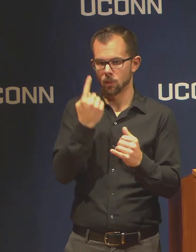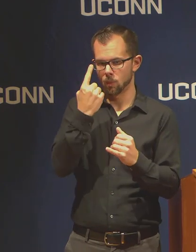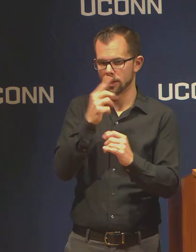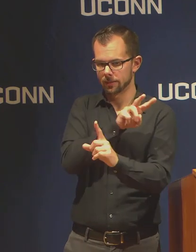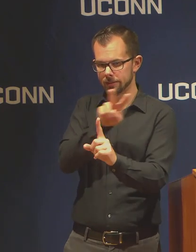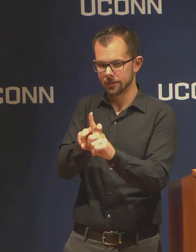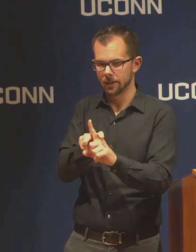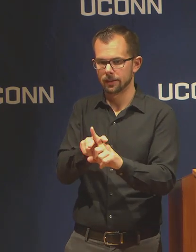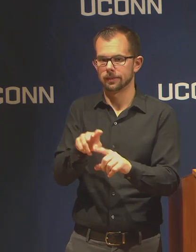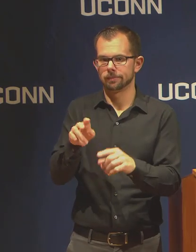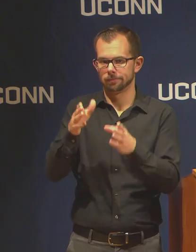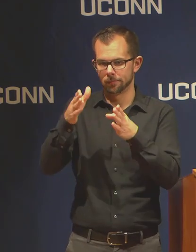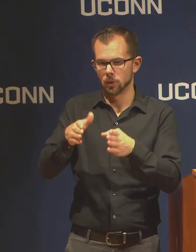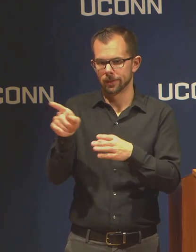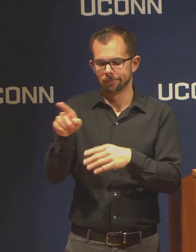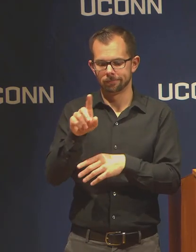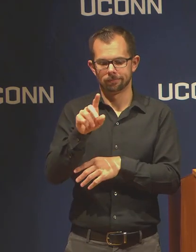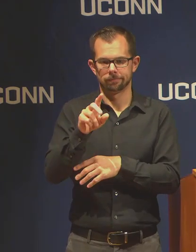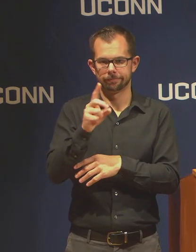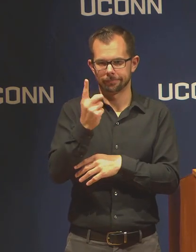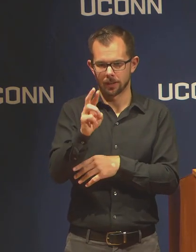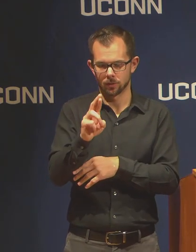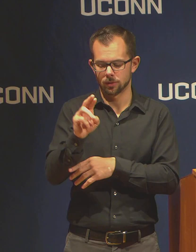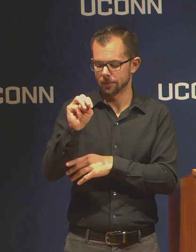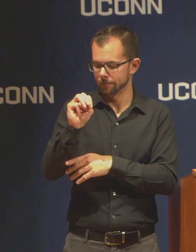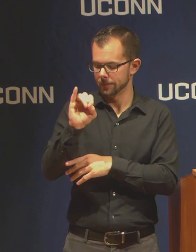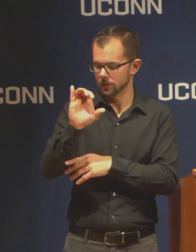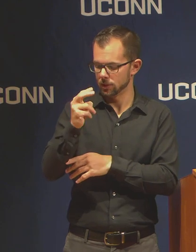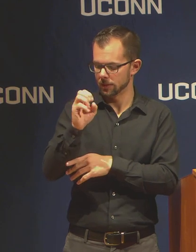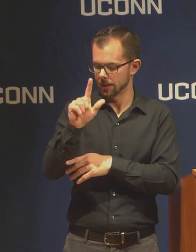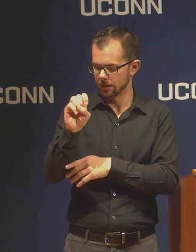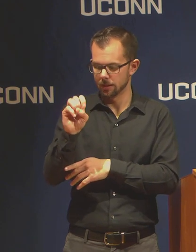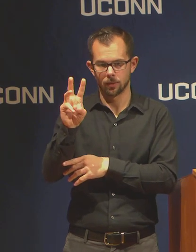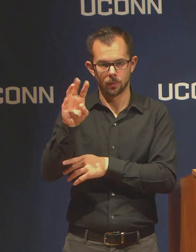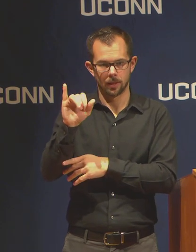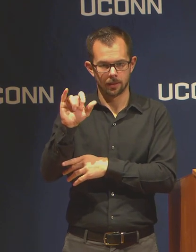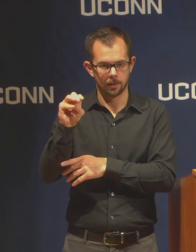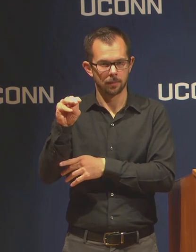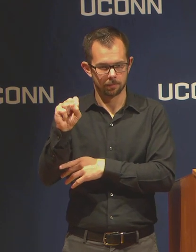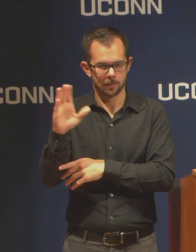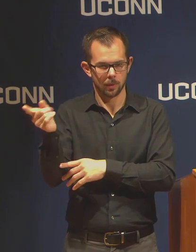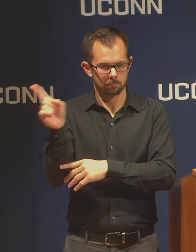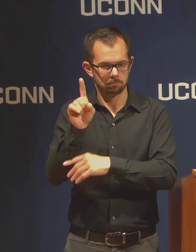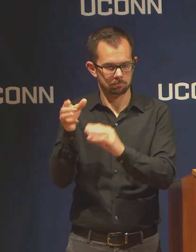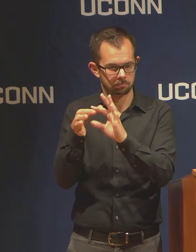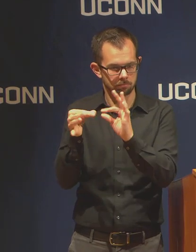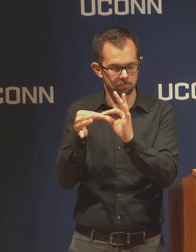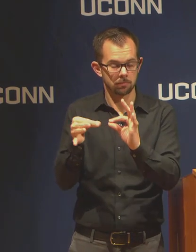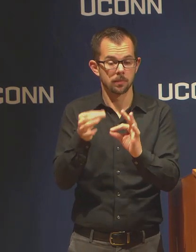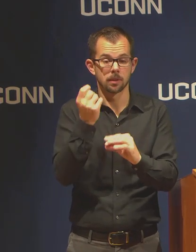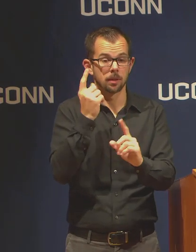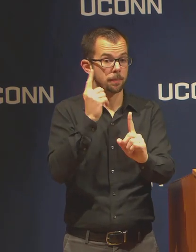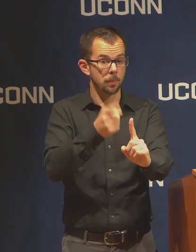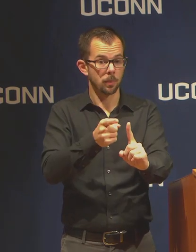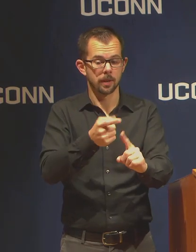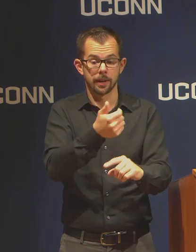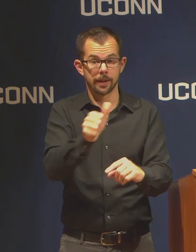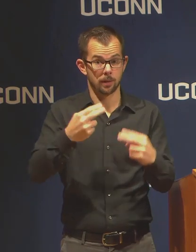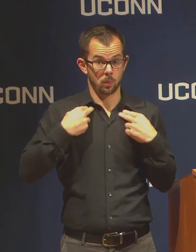but basically any human subjects research that can be postponed should be.